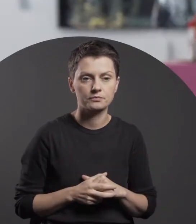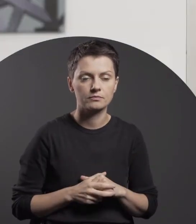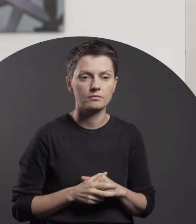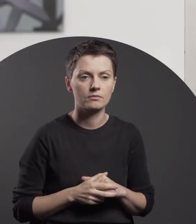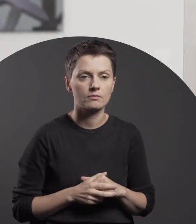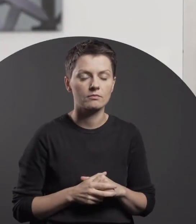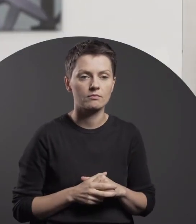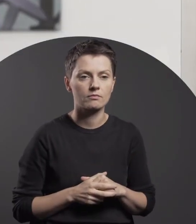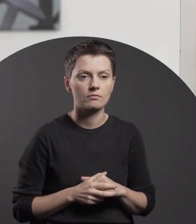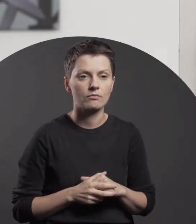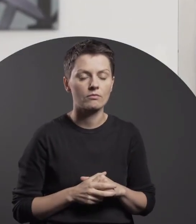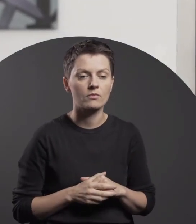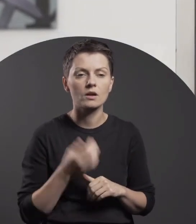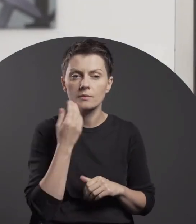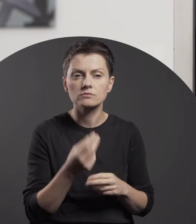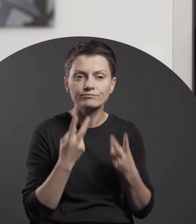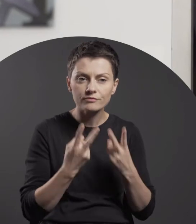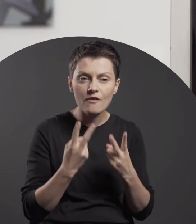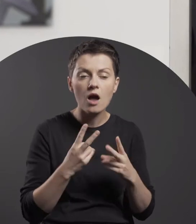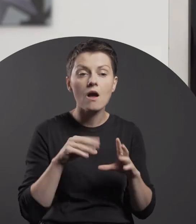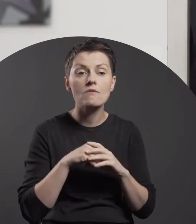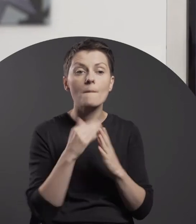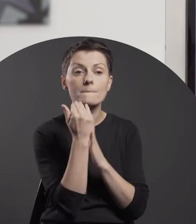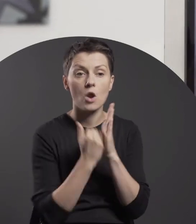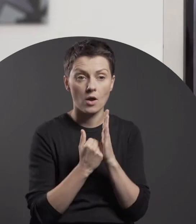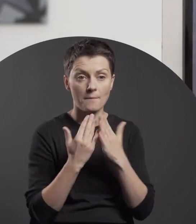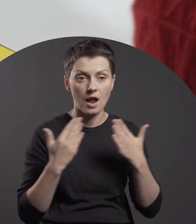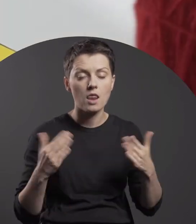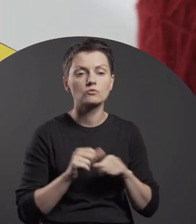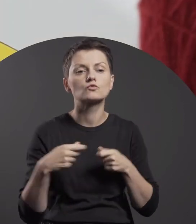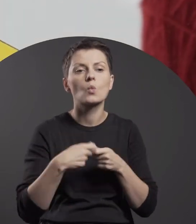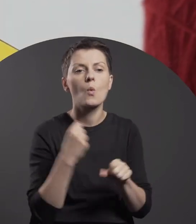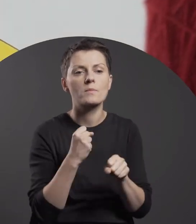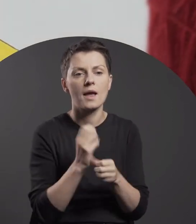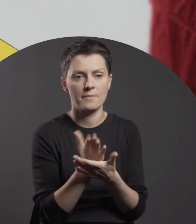What remains of exceptional importance is international cooperation.